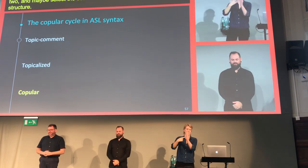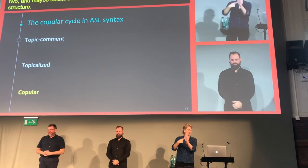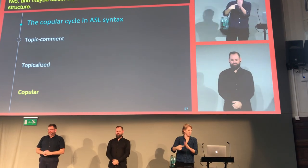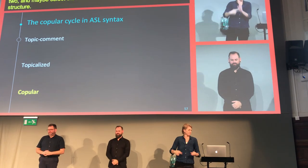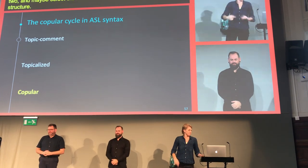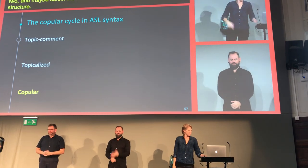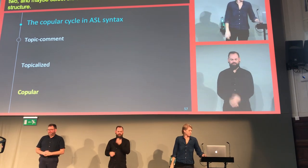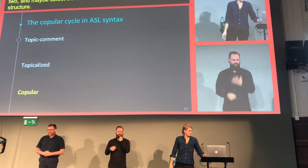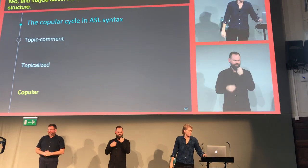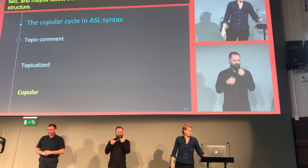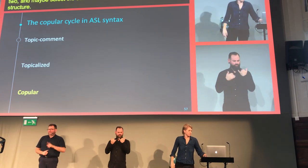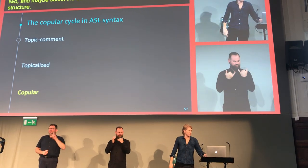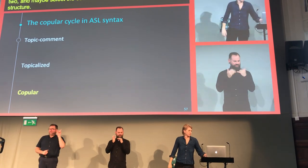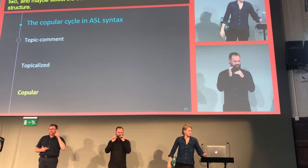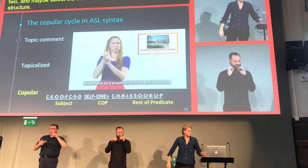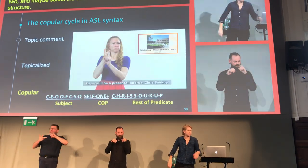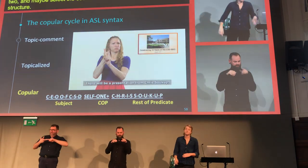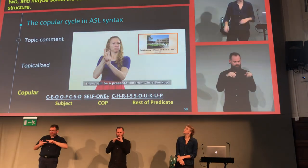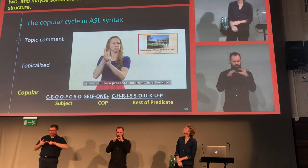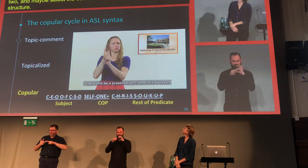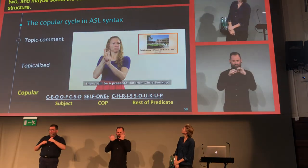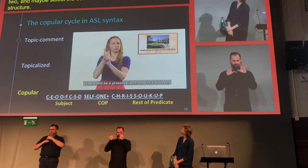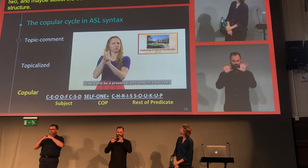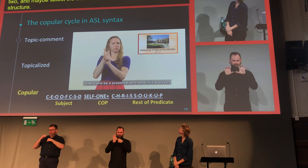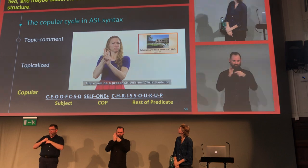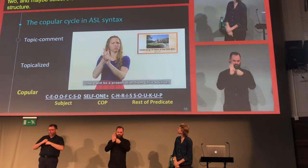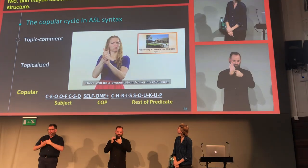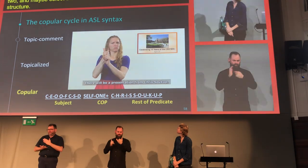Now let's investigate the copular structure. Here's an example.